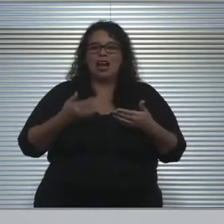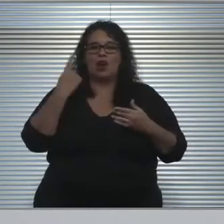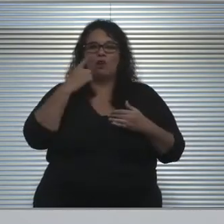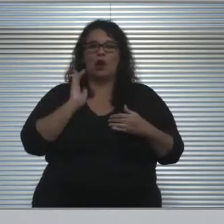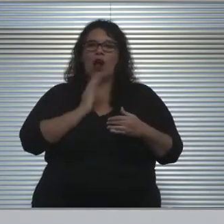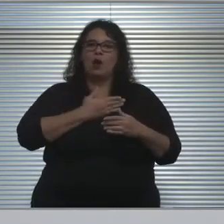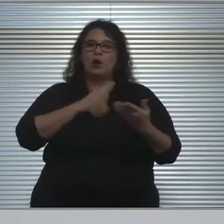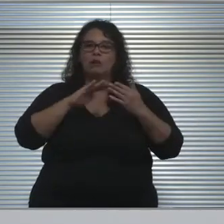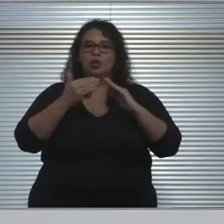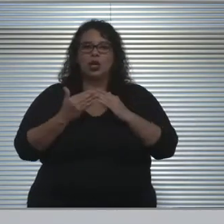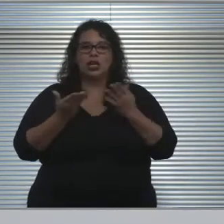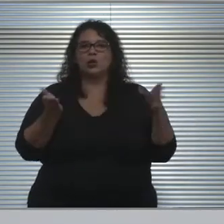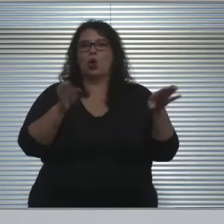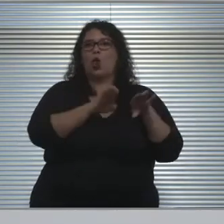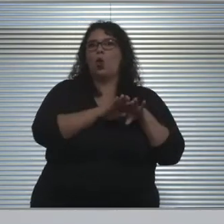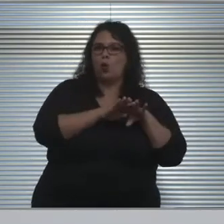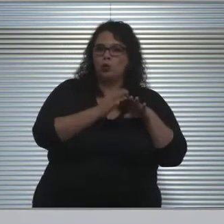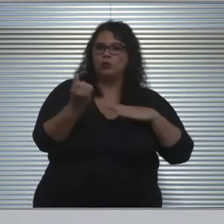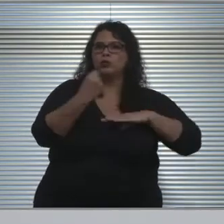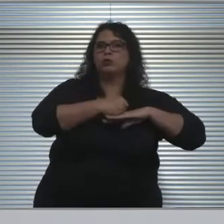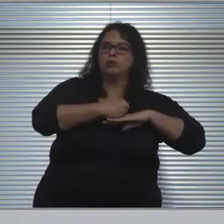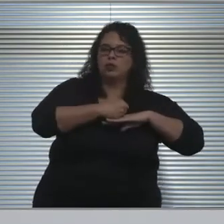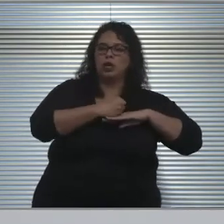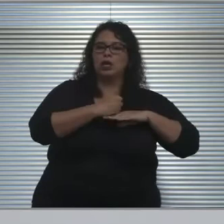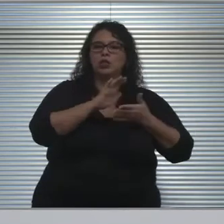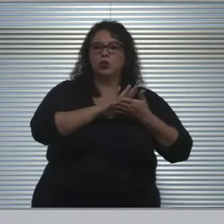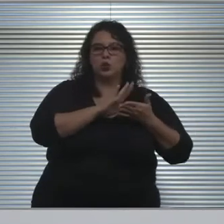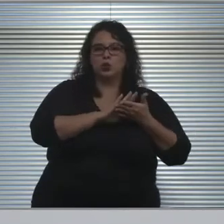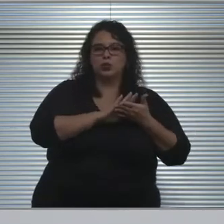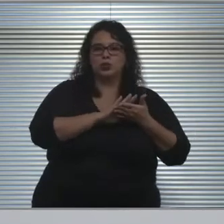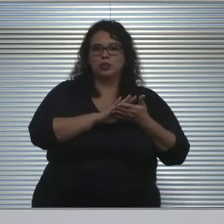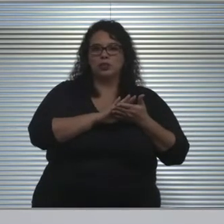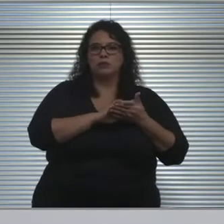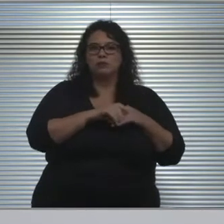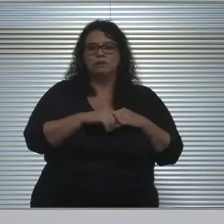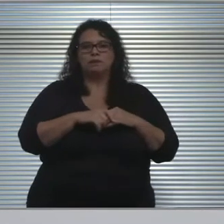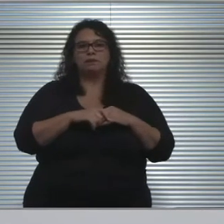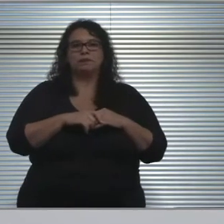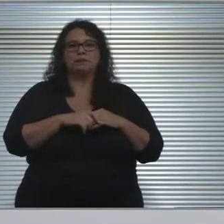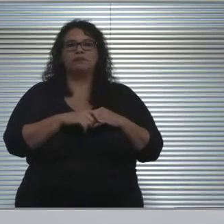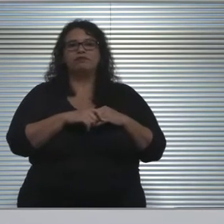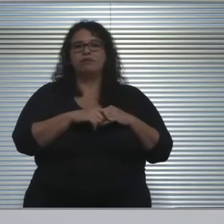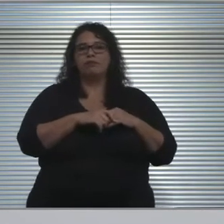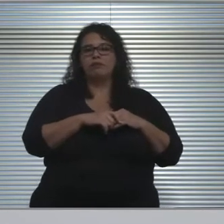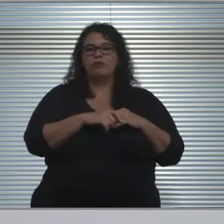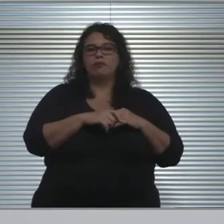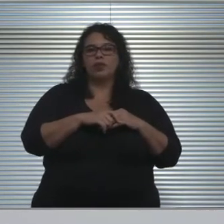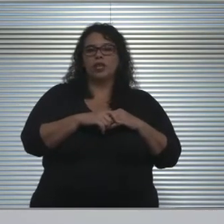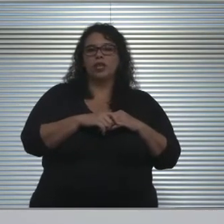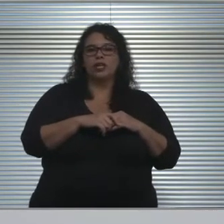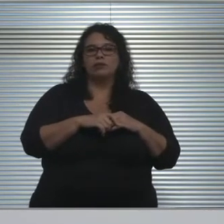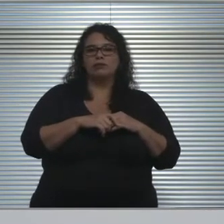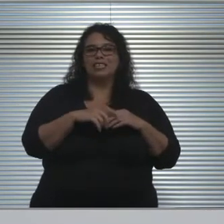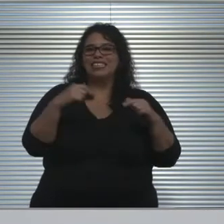to have to close schools going back to March 13th. The messages that have come since that time